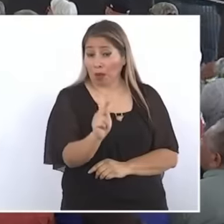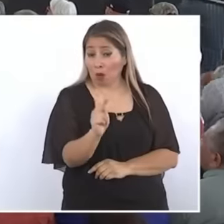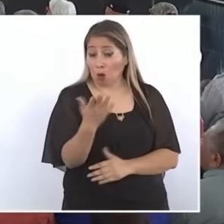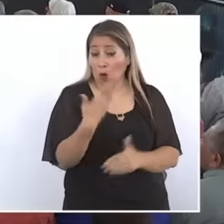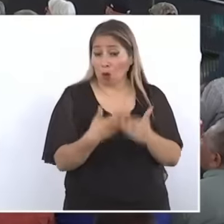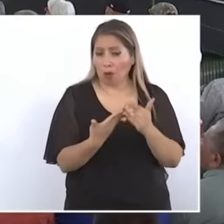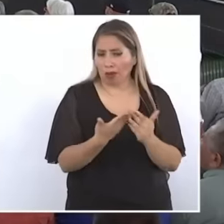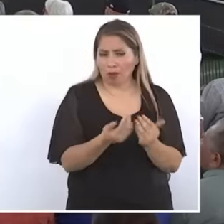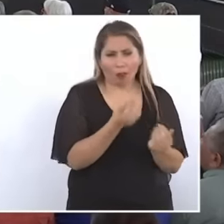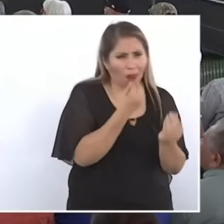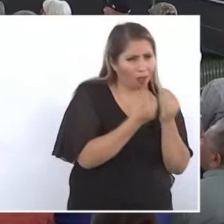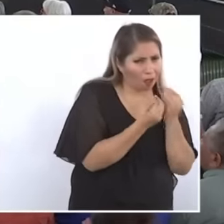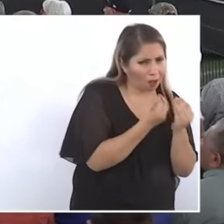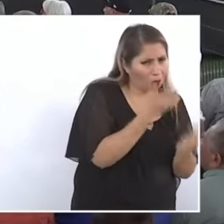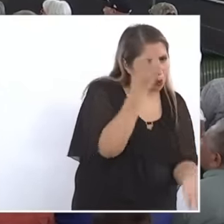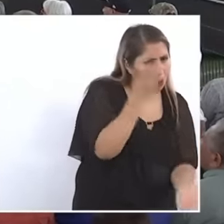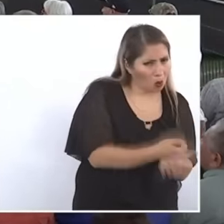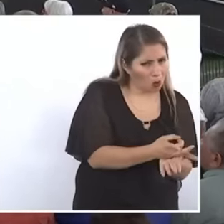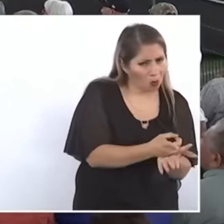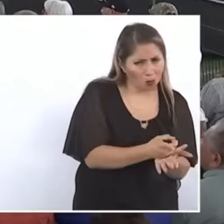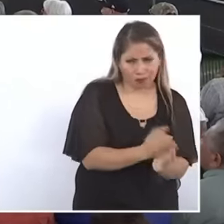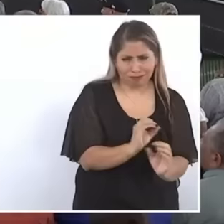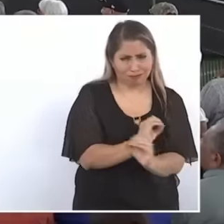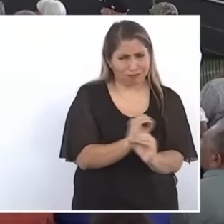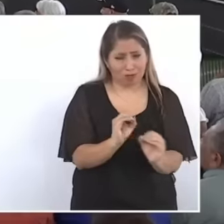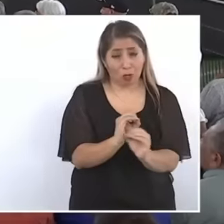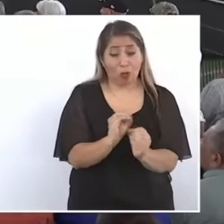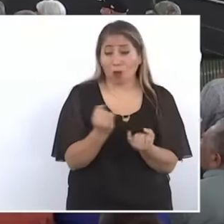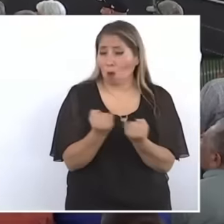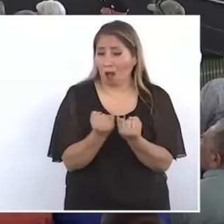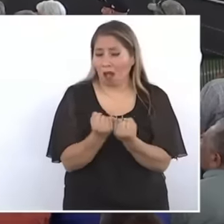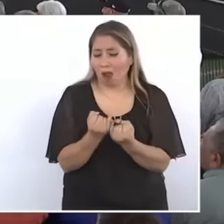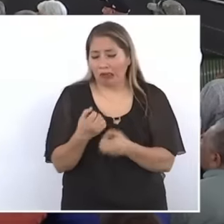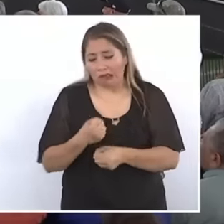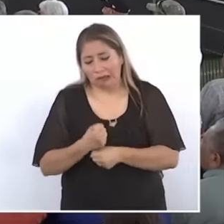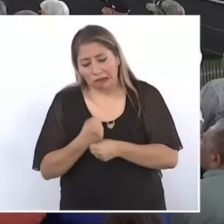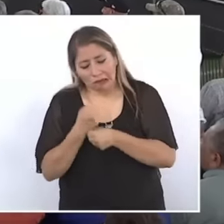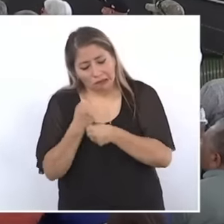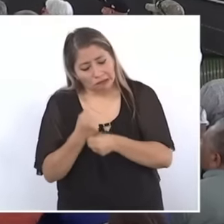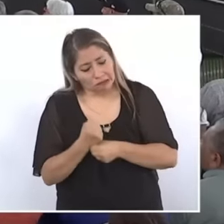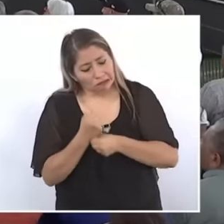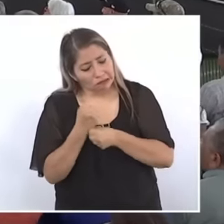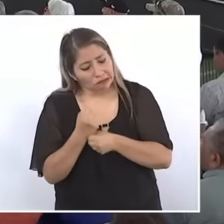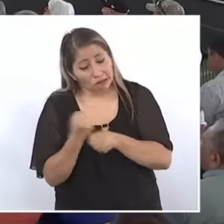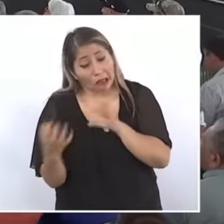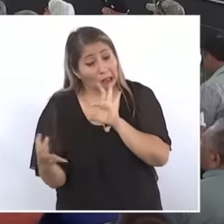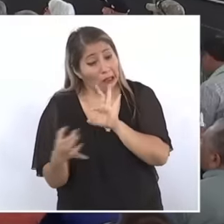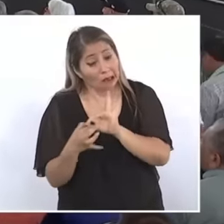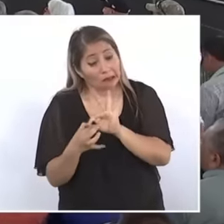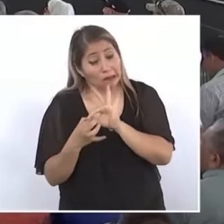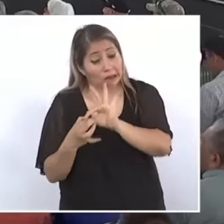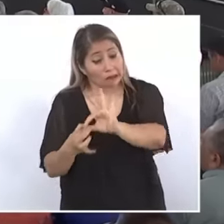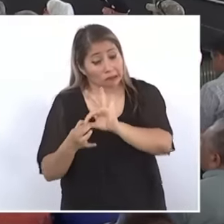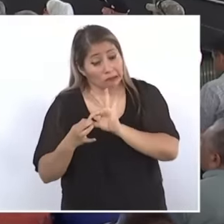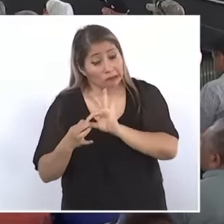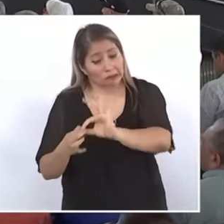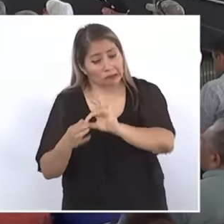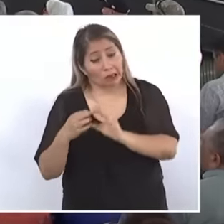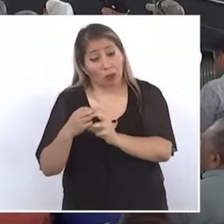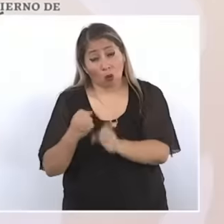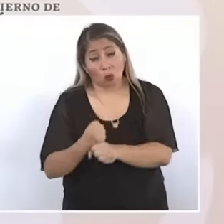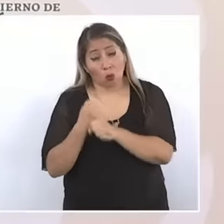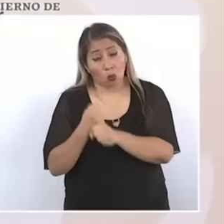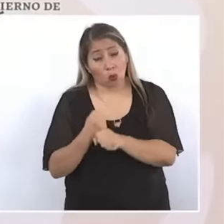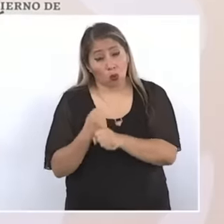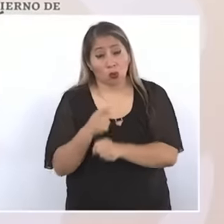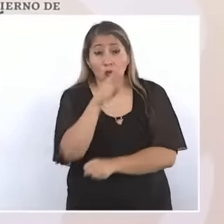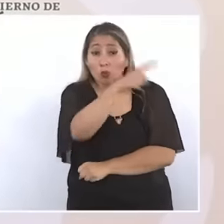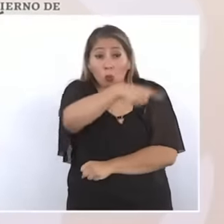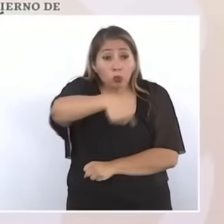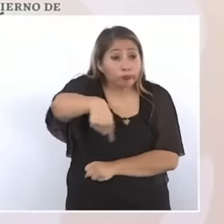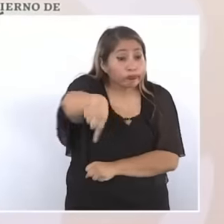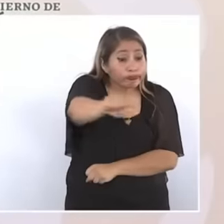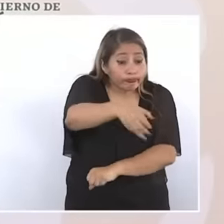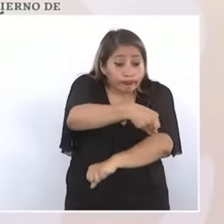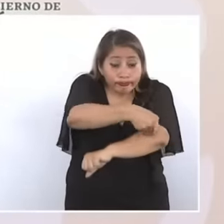and salt but also the sufferings since then. You have led a fight